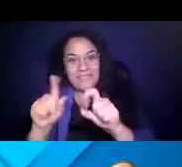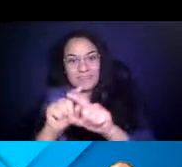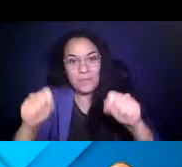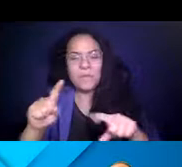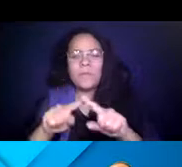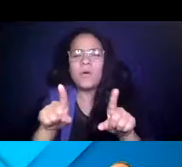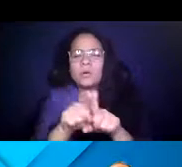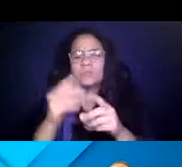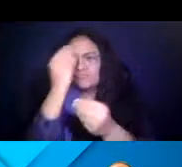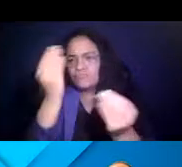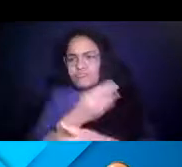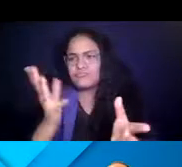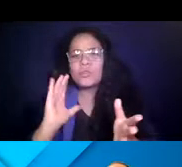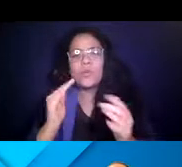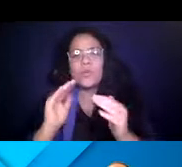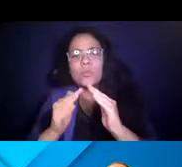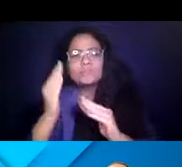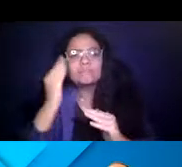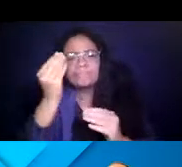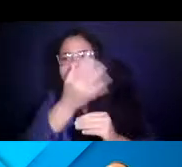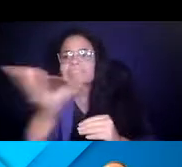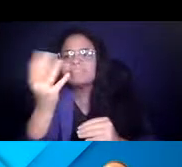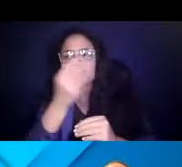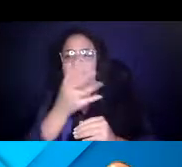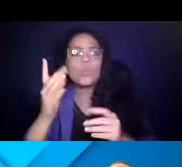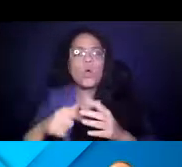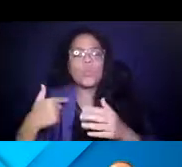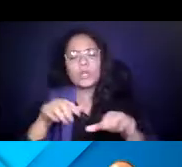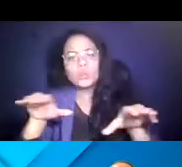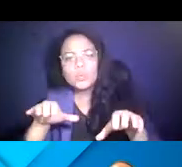our community know what we were doing or what we